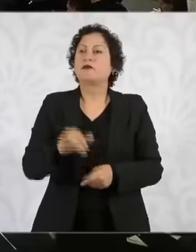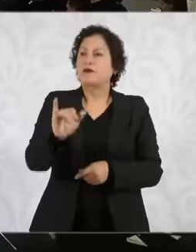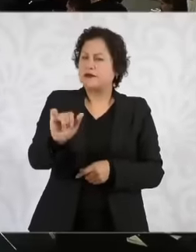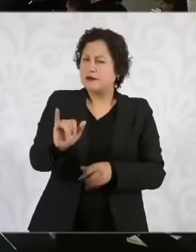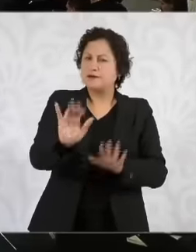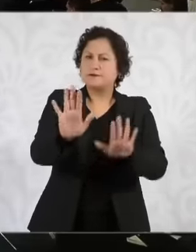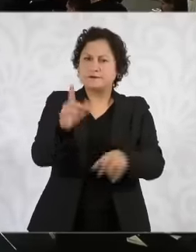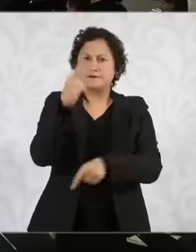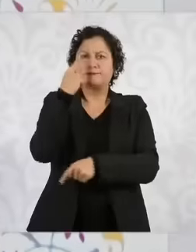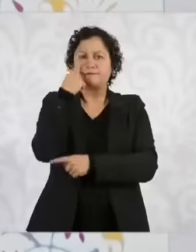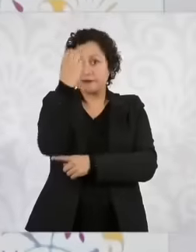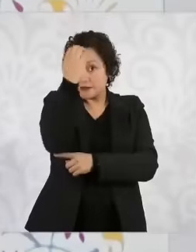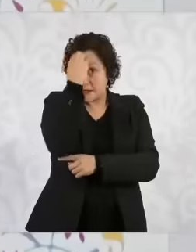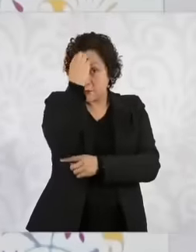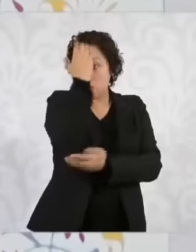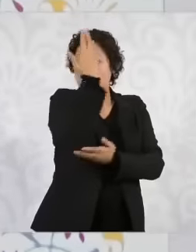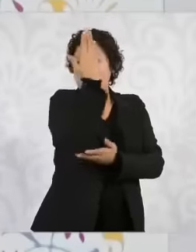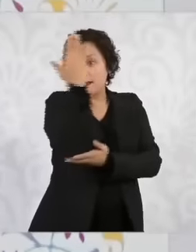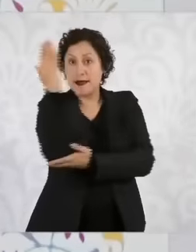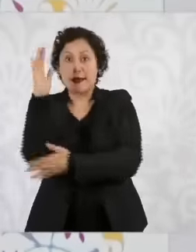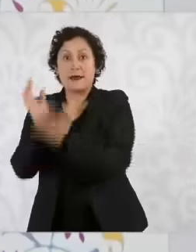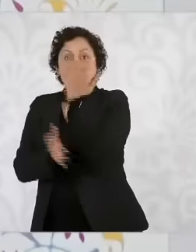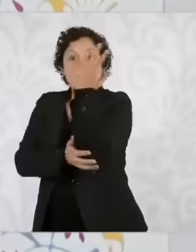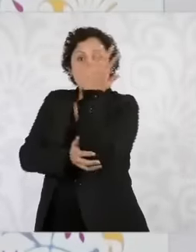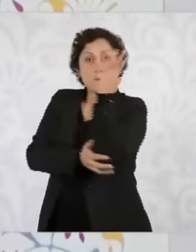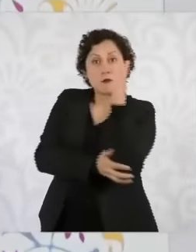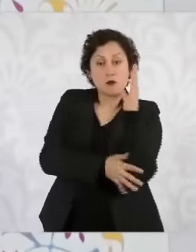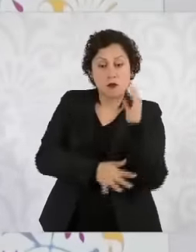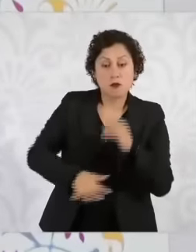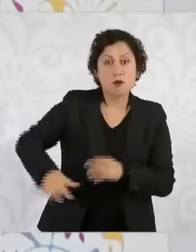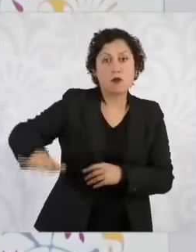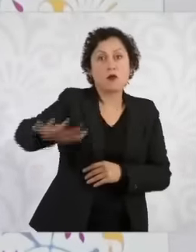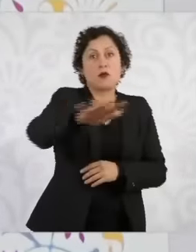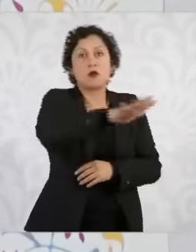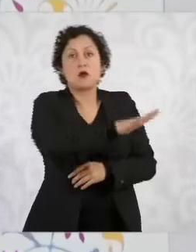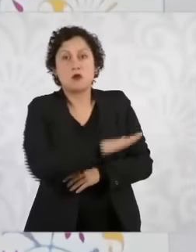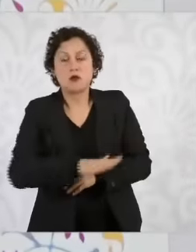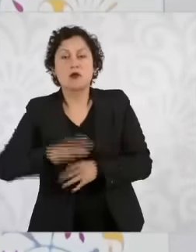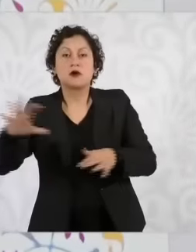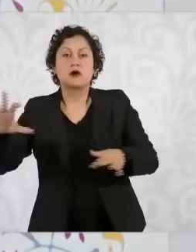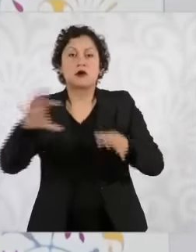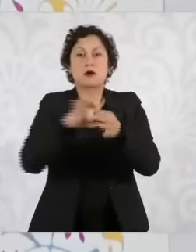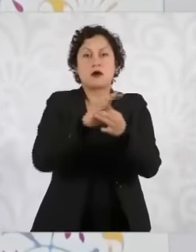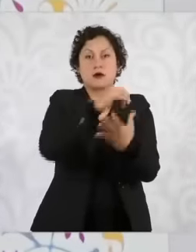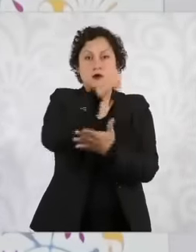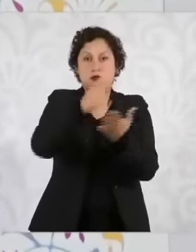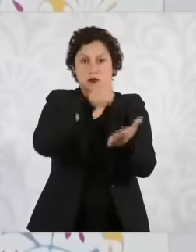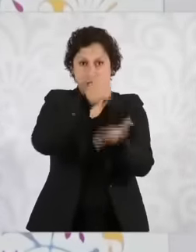Chapultepec forest is an assignment to Mexico City but there the head